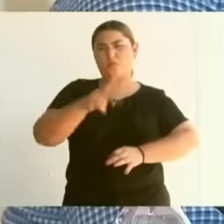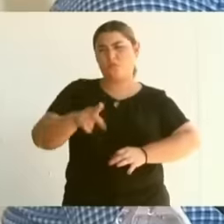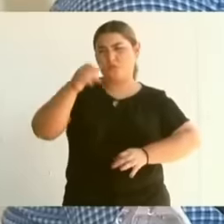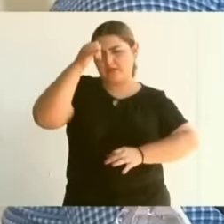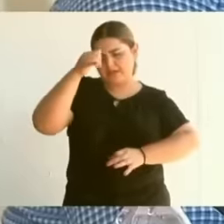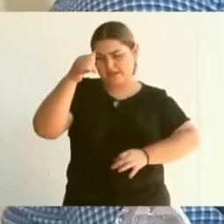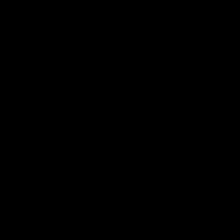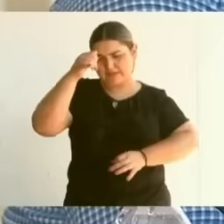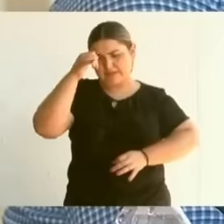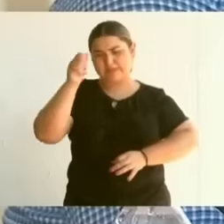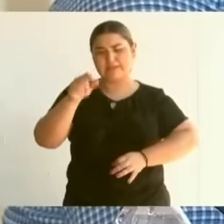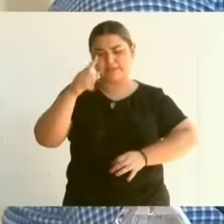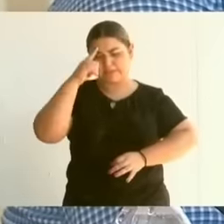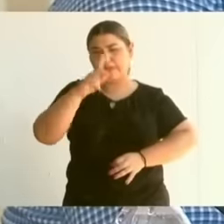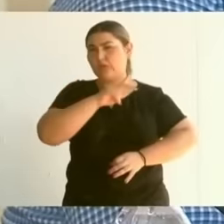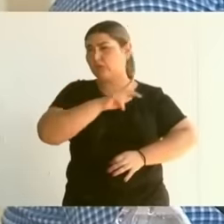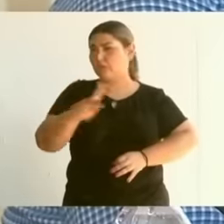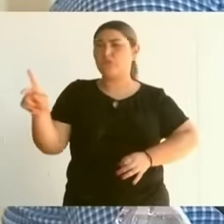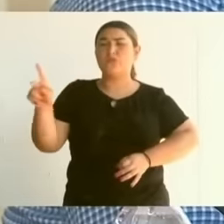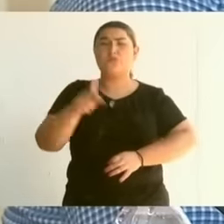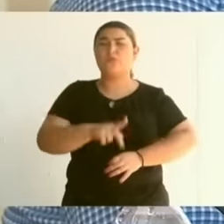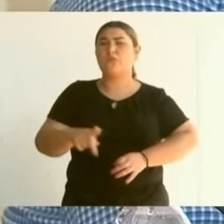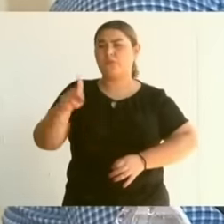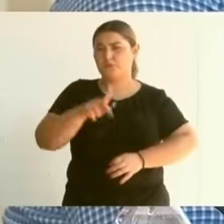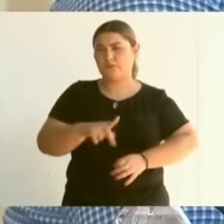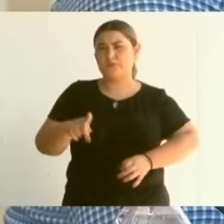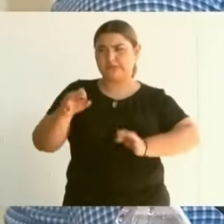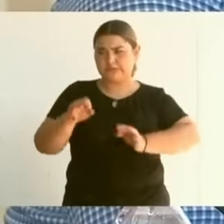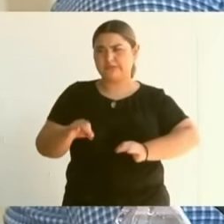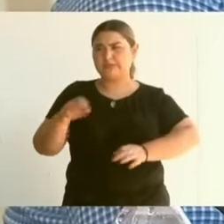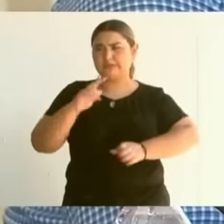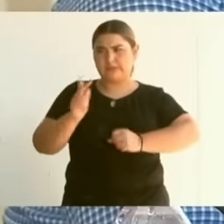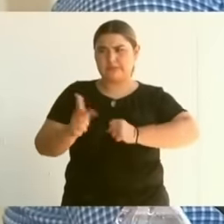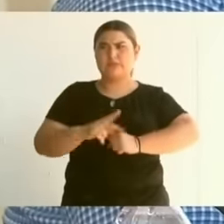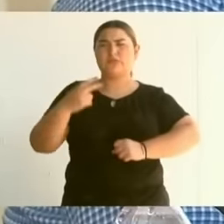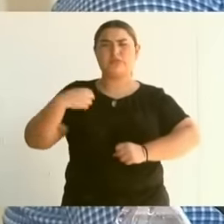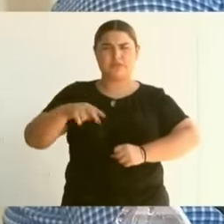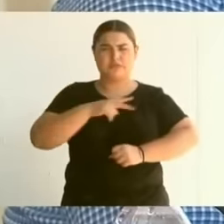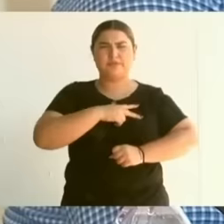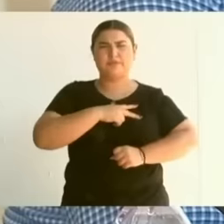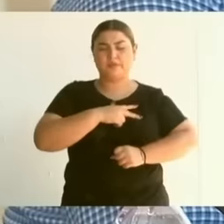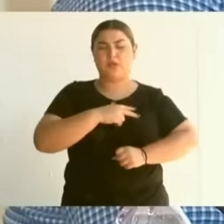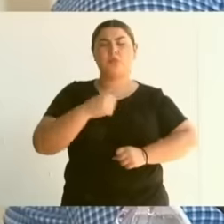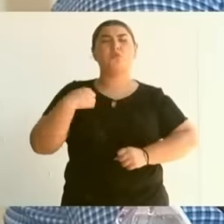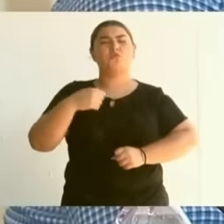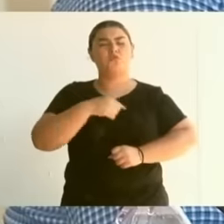all the indigenous peoples of our country, we will continue honoring the history